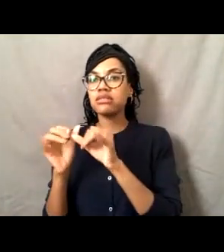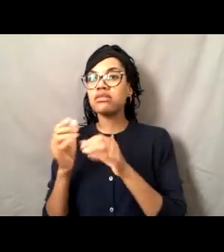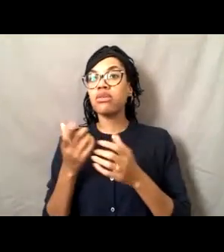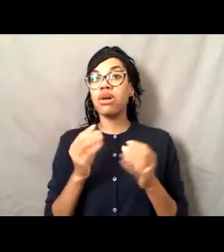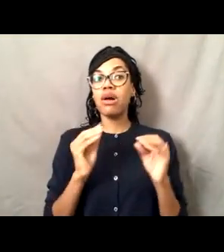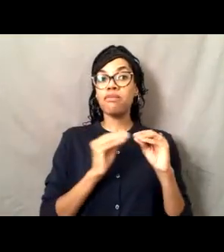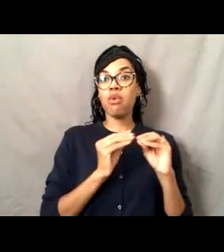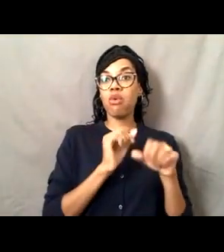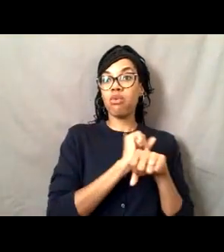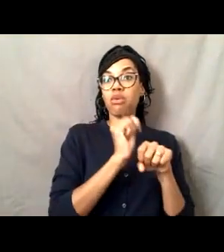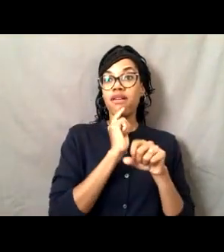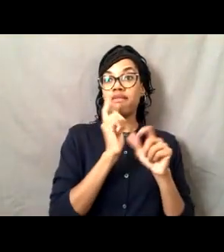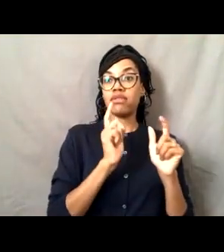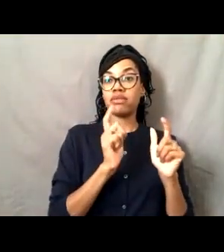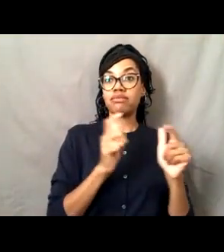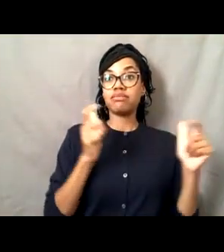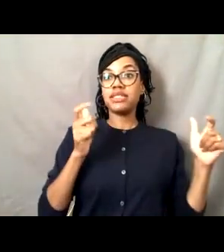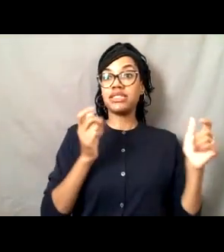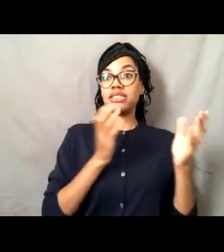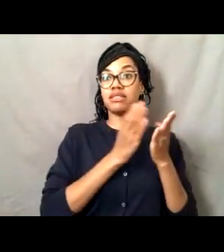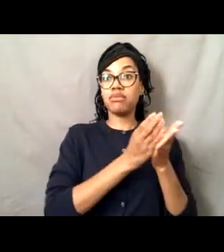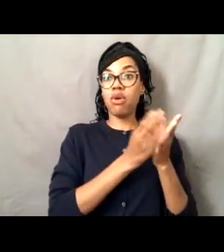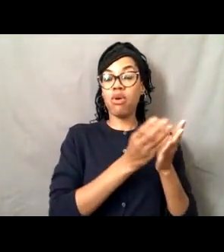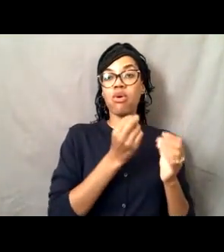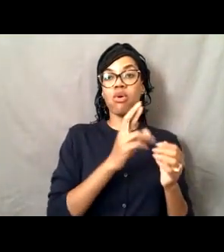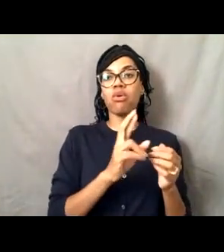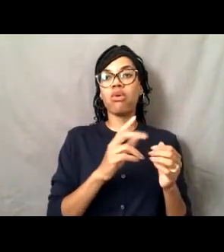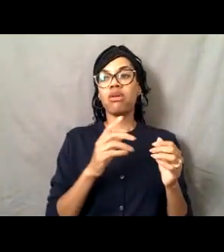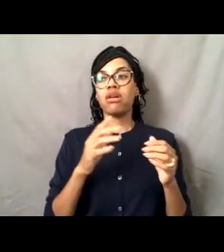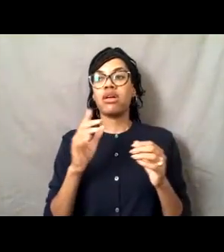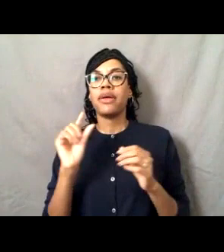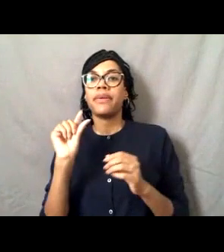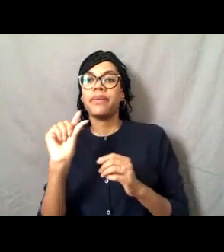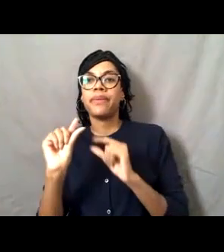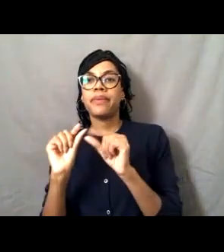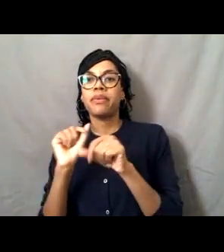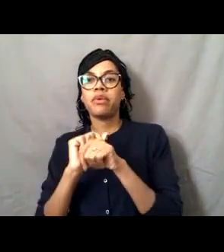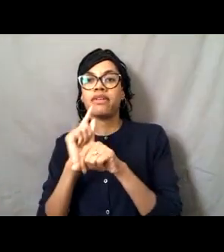for the larger small boats? That's a great question.